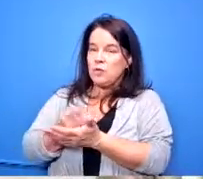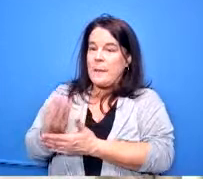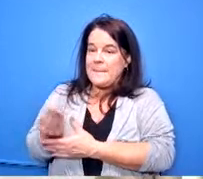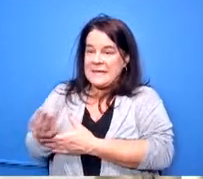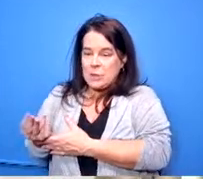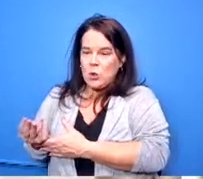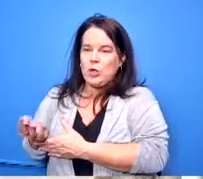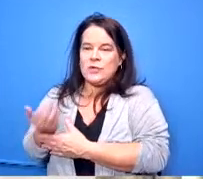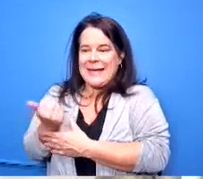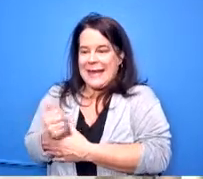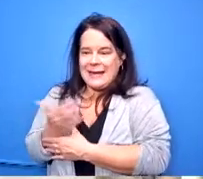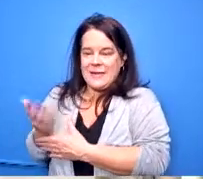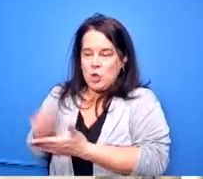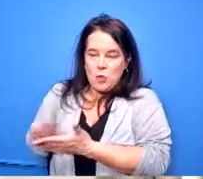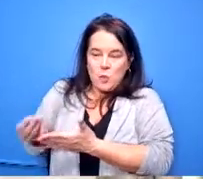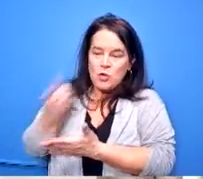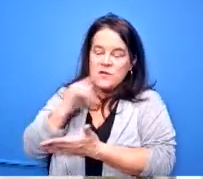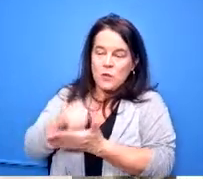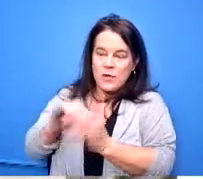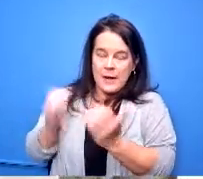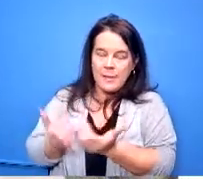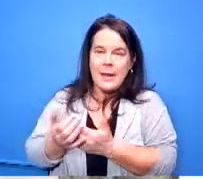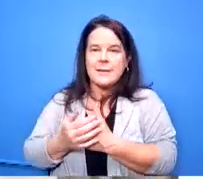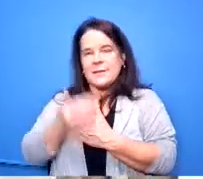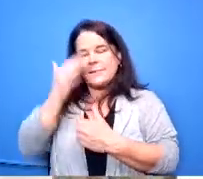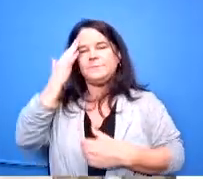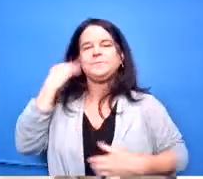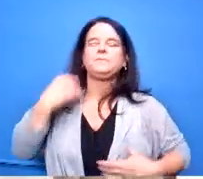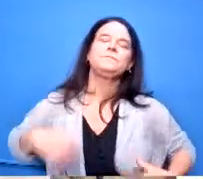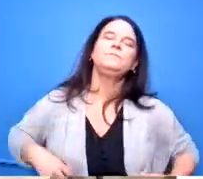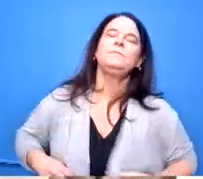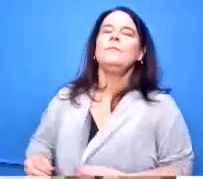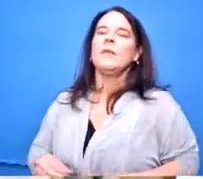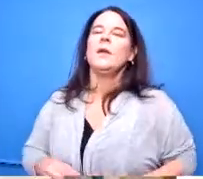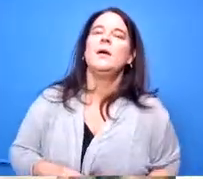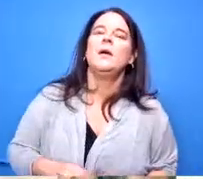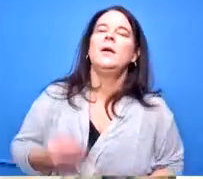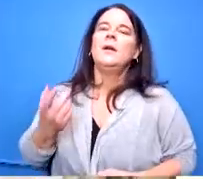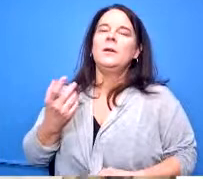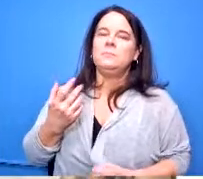we purchased for that class so those are the steps for that but we we talk to teachers every year